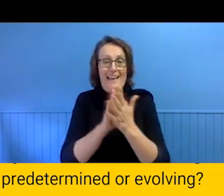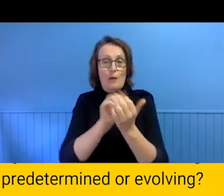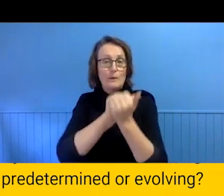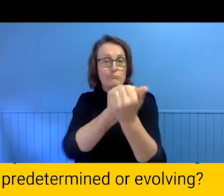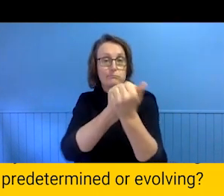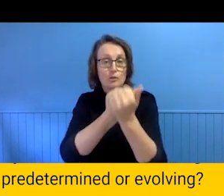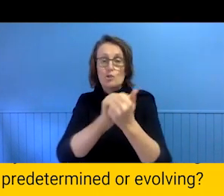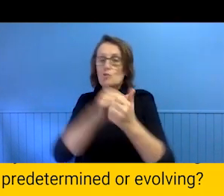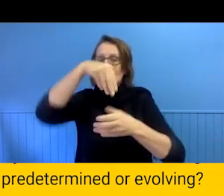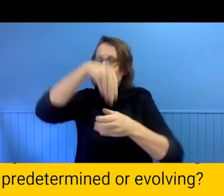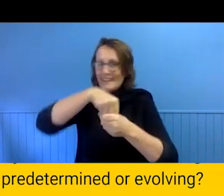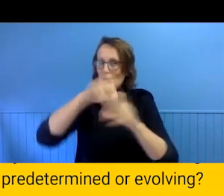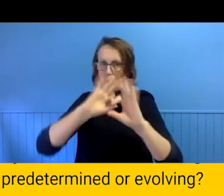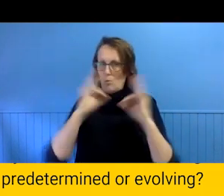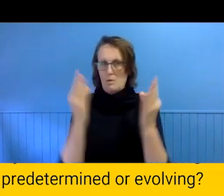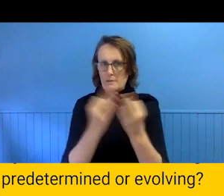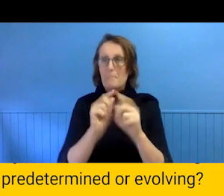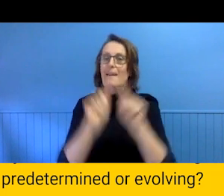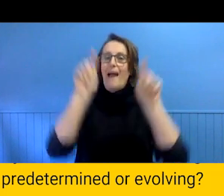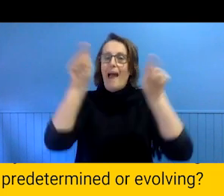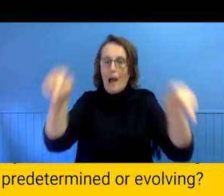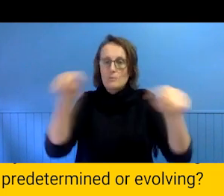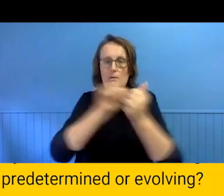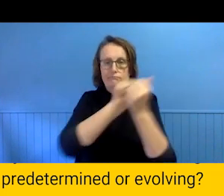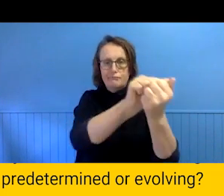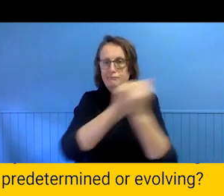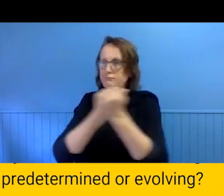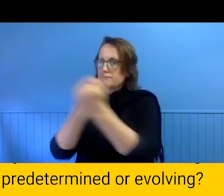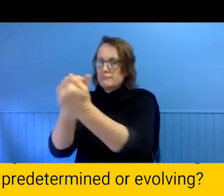after fades. We have learnt a -- outside of after fades. We have